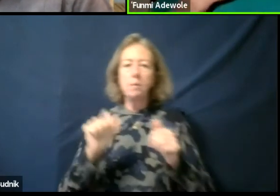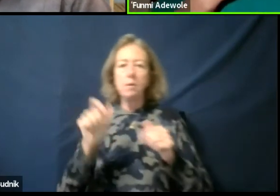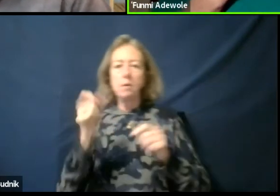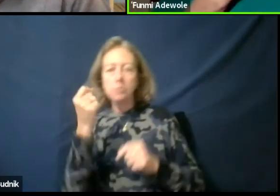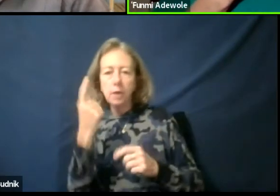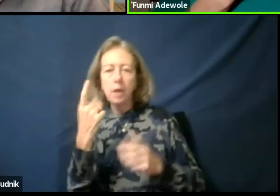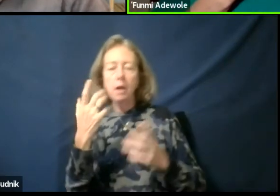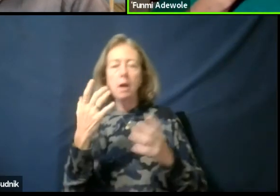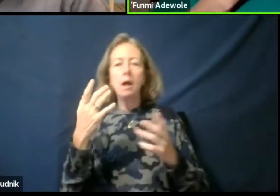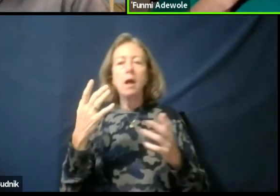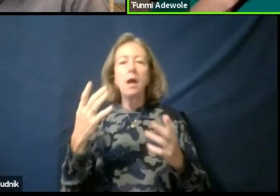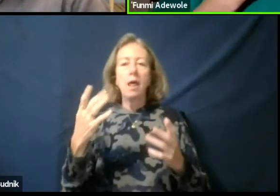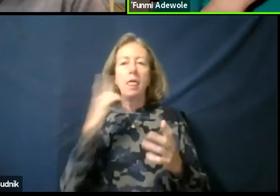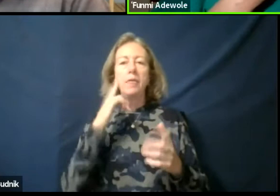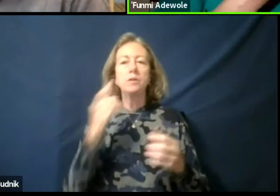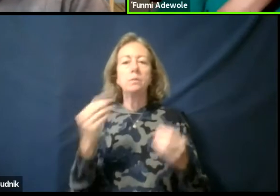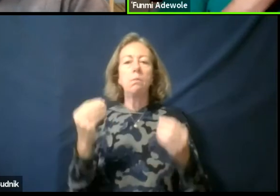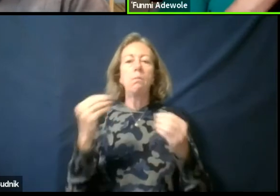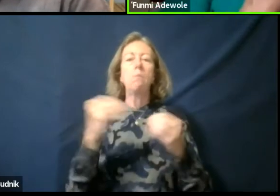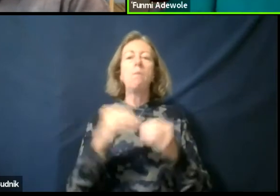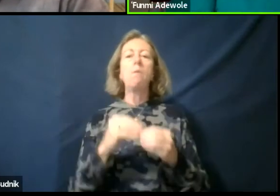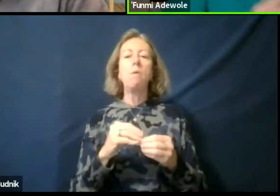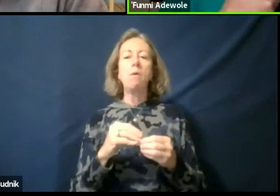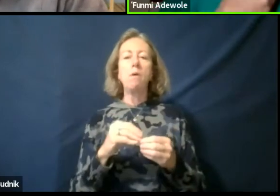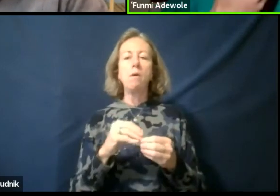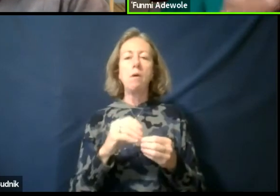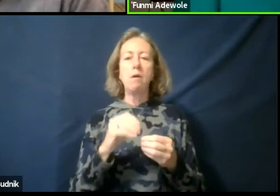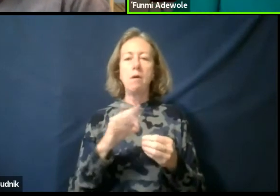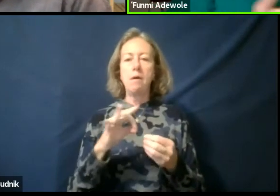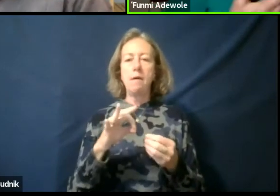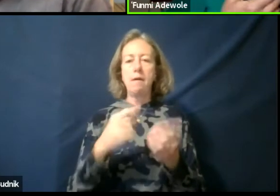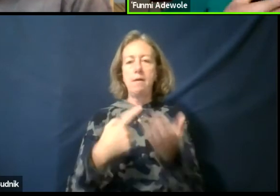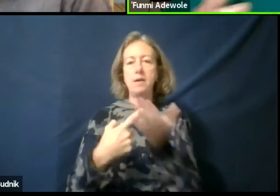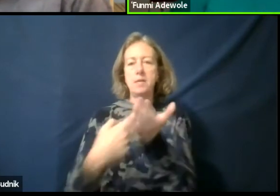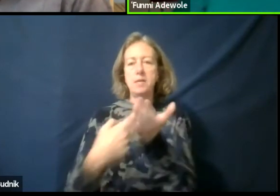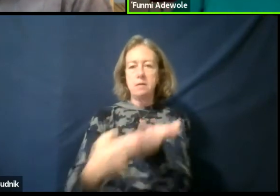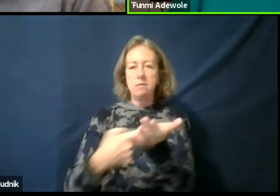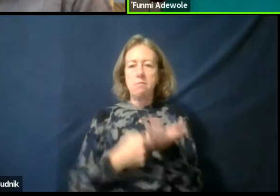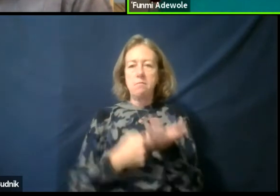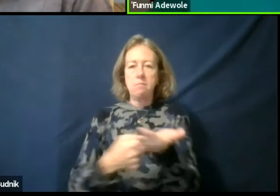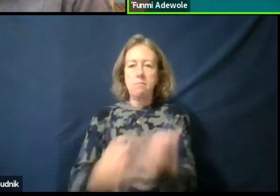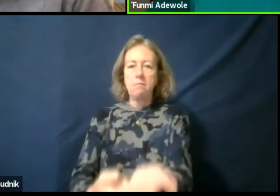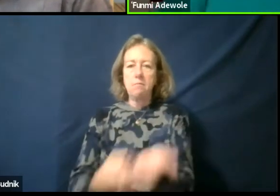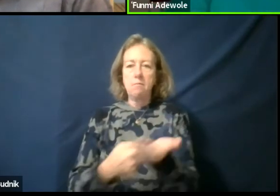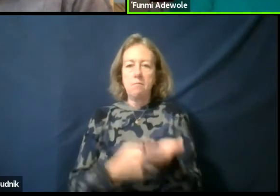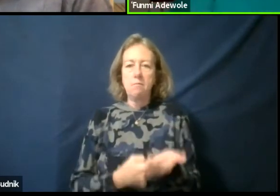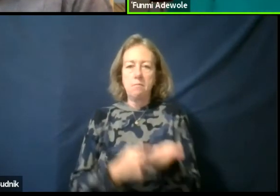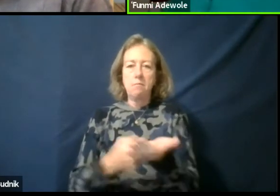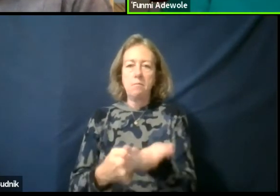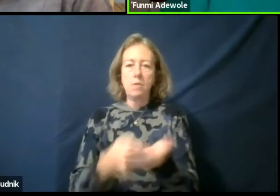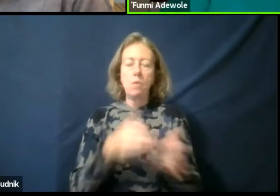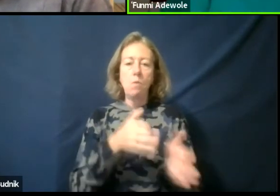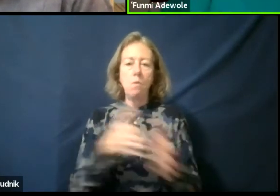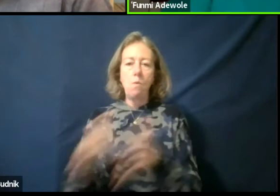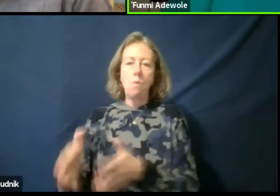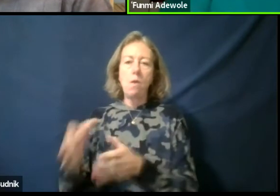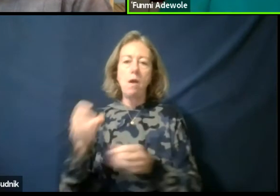I think it is a bit more of a dialogic way of engaging with culture.